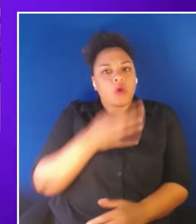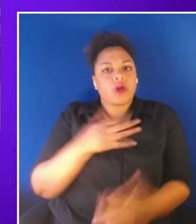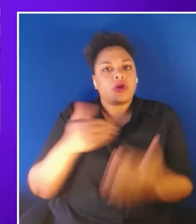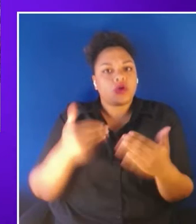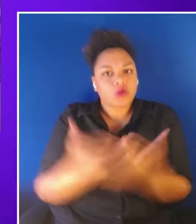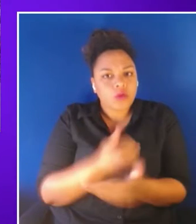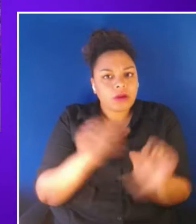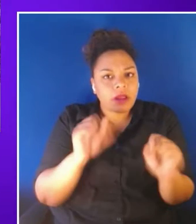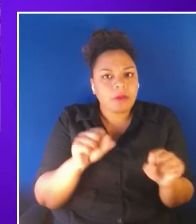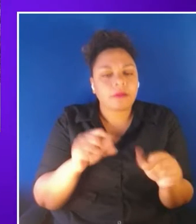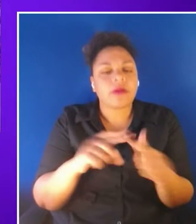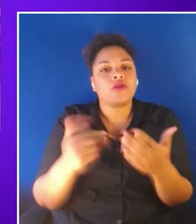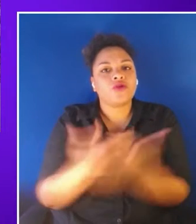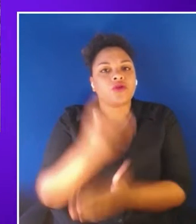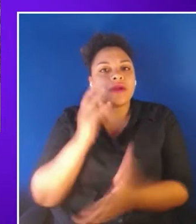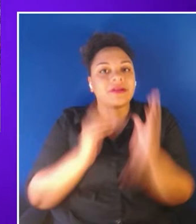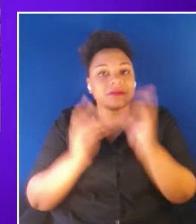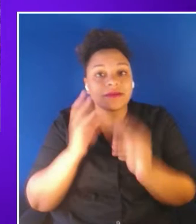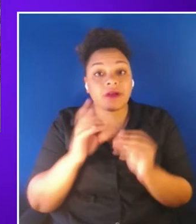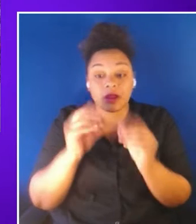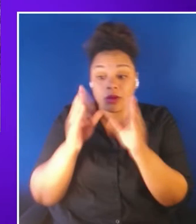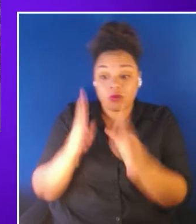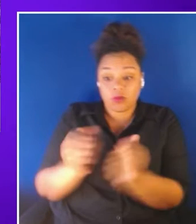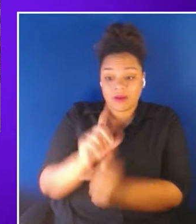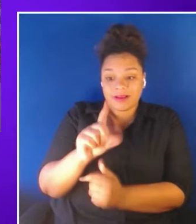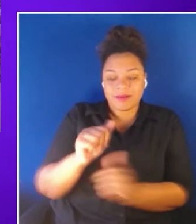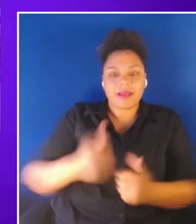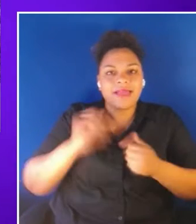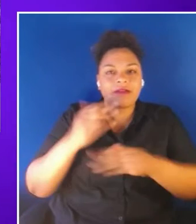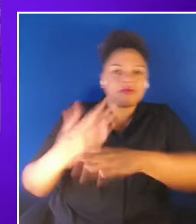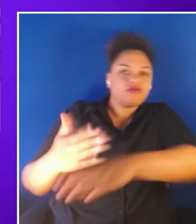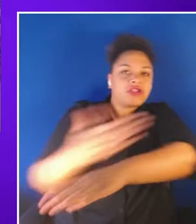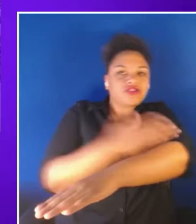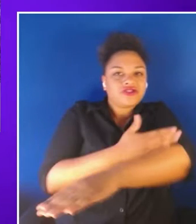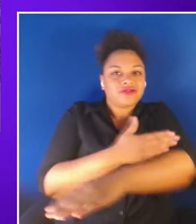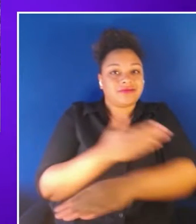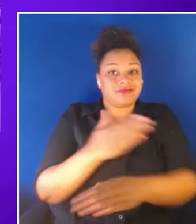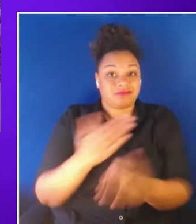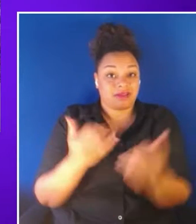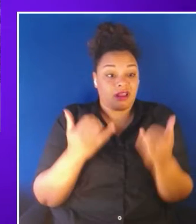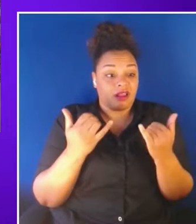lives of people with disabilities in ways not yet possible with current platforms and technologies.